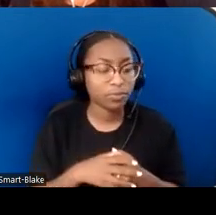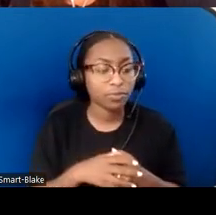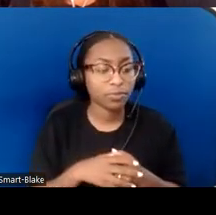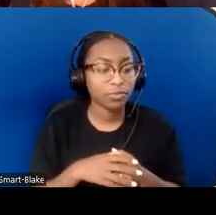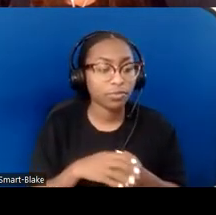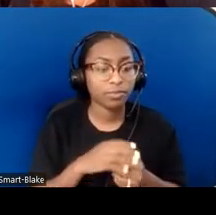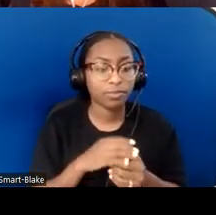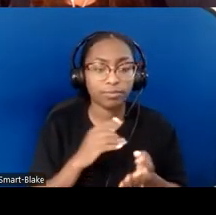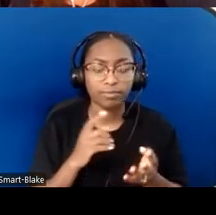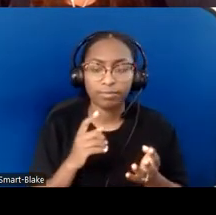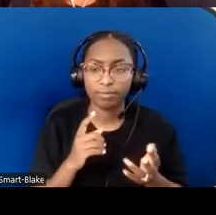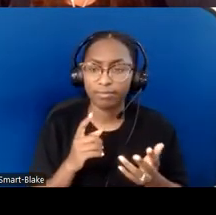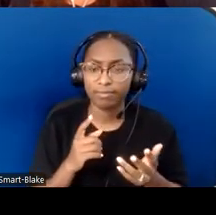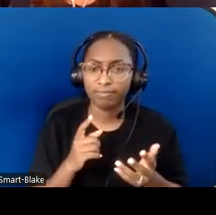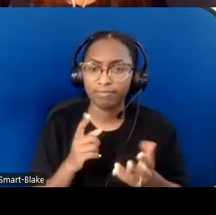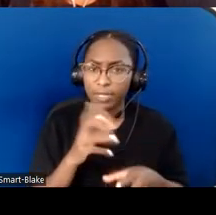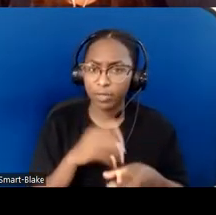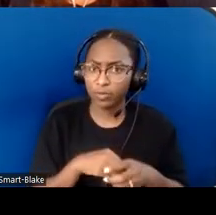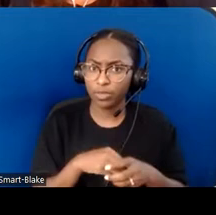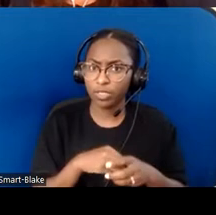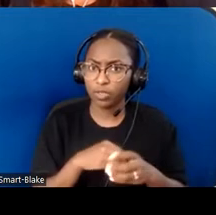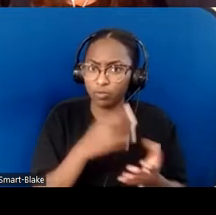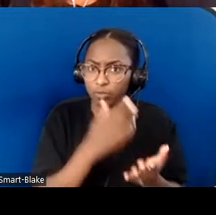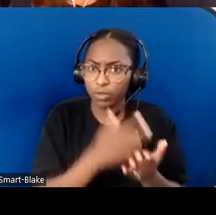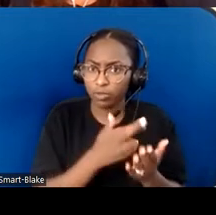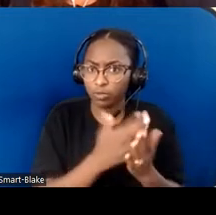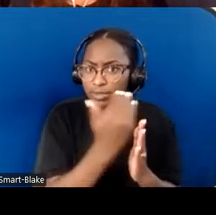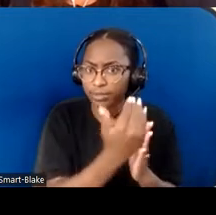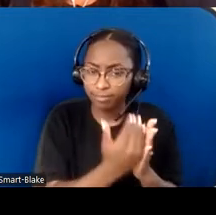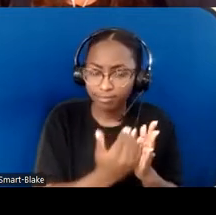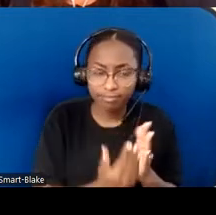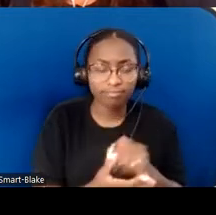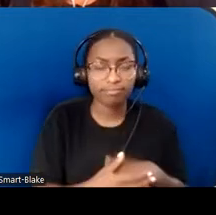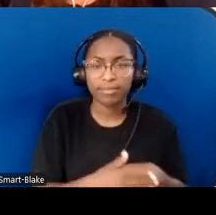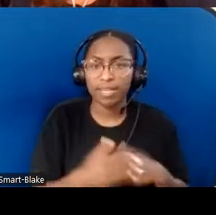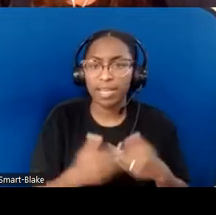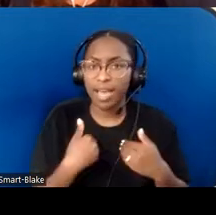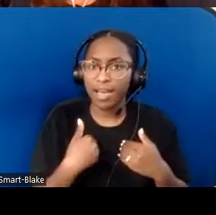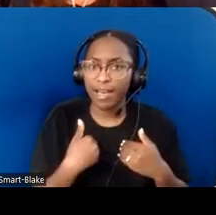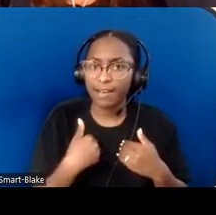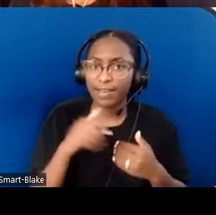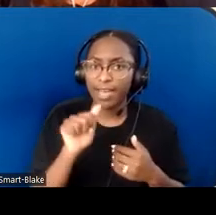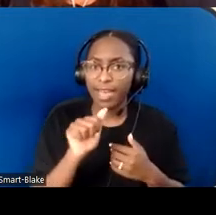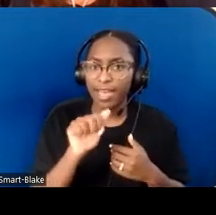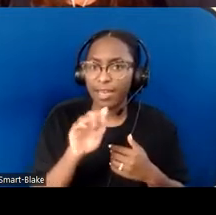there's an ableism glossary. If these terms are new to you, you could spend a week talking about meanings of terms.